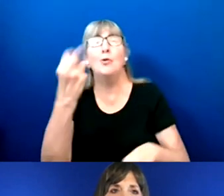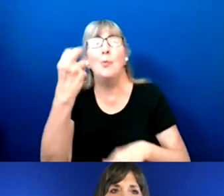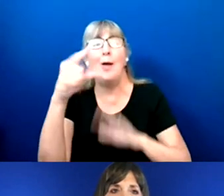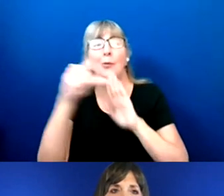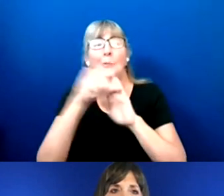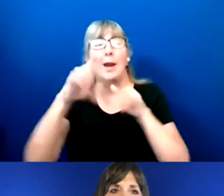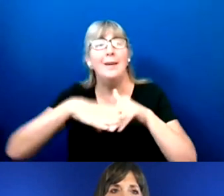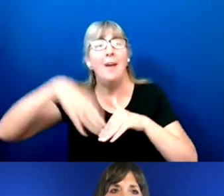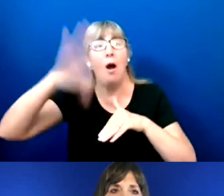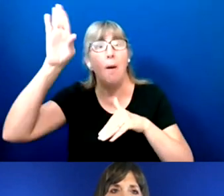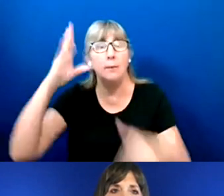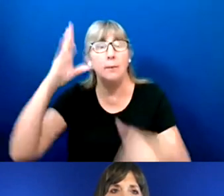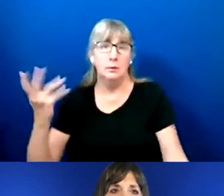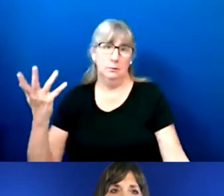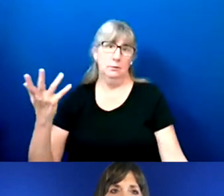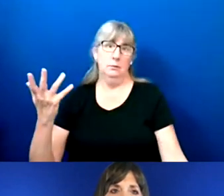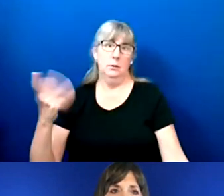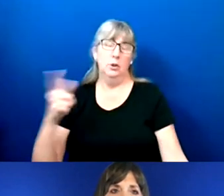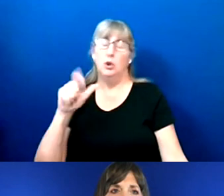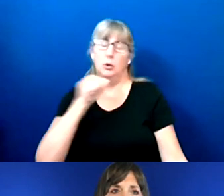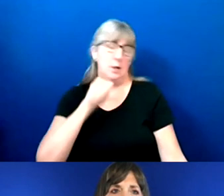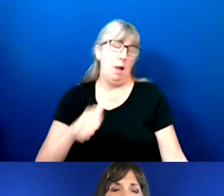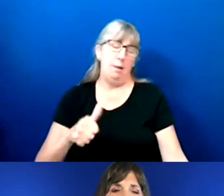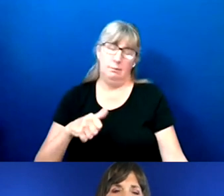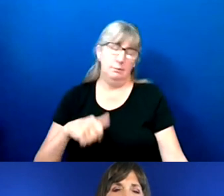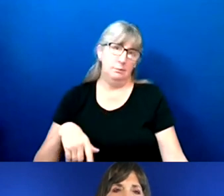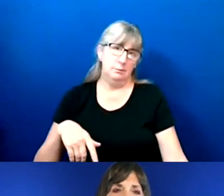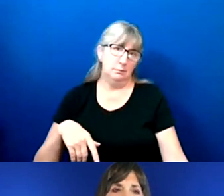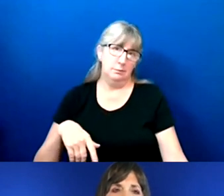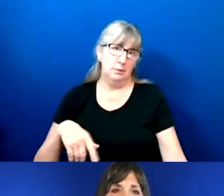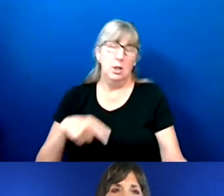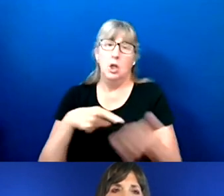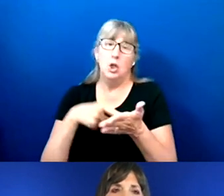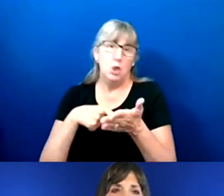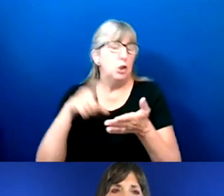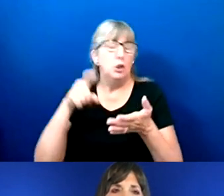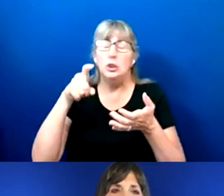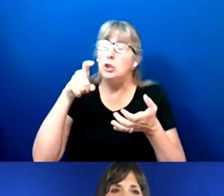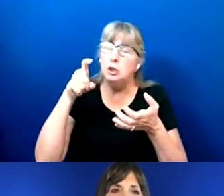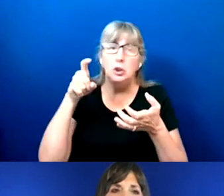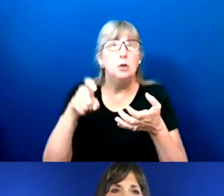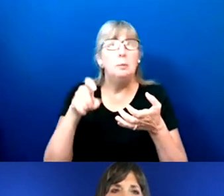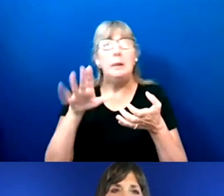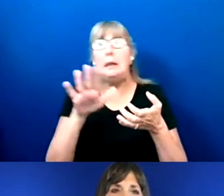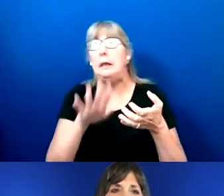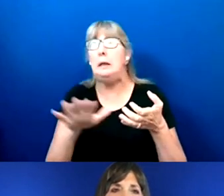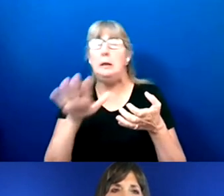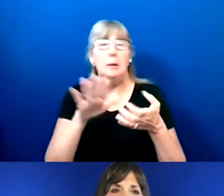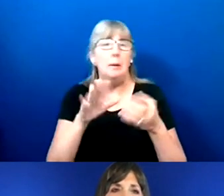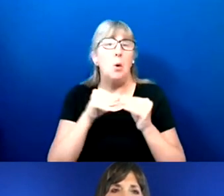That is not what we should have for voting materials. We should really have materials that are accessible for all.